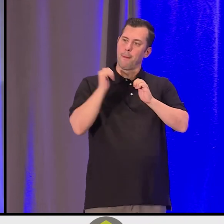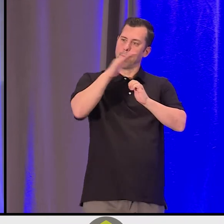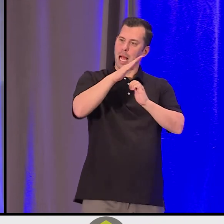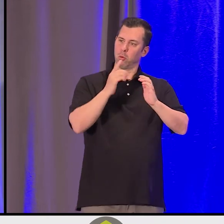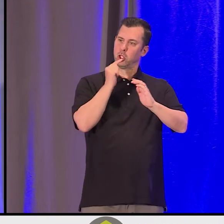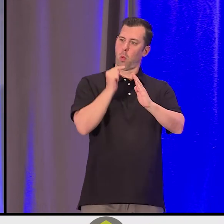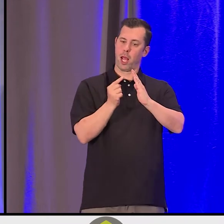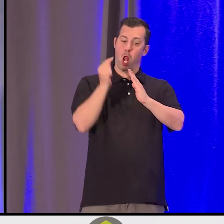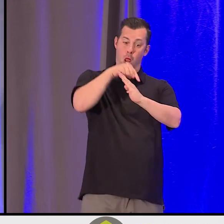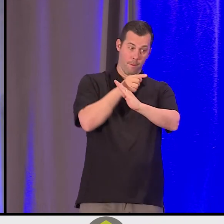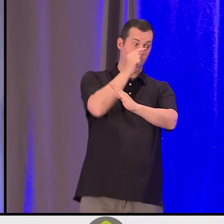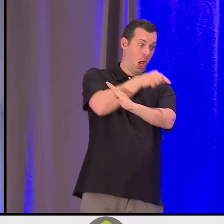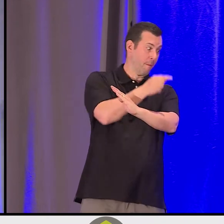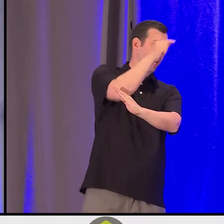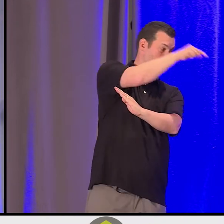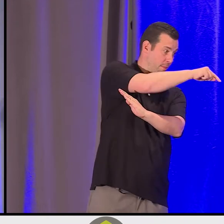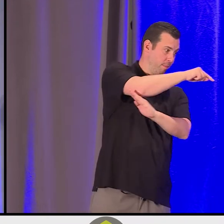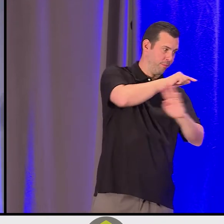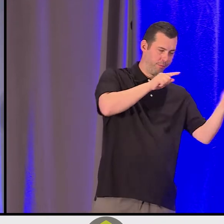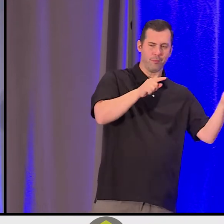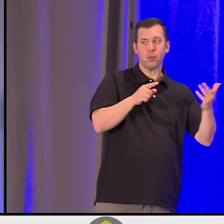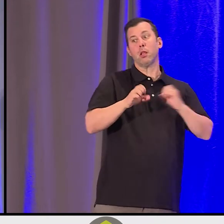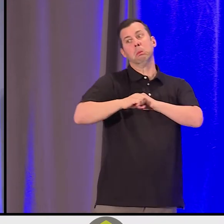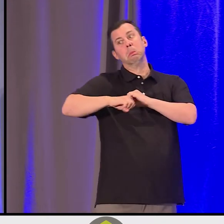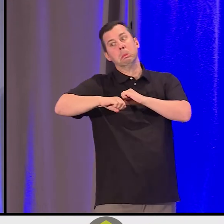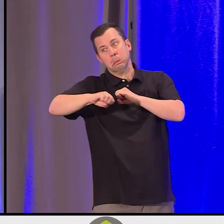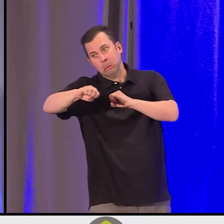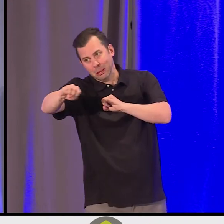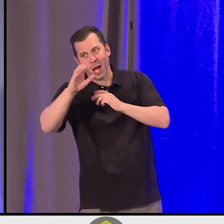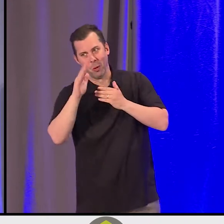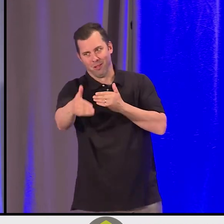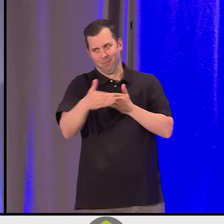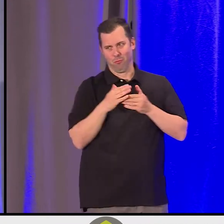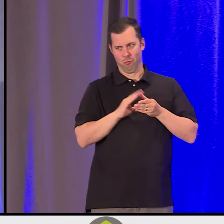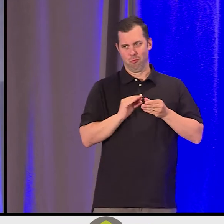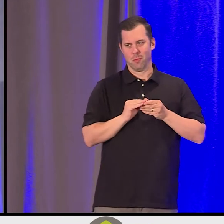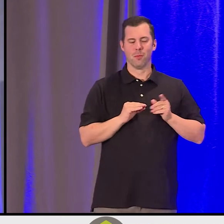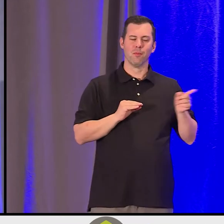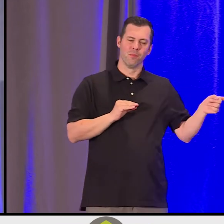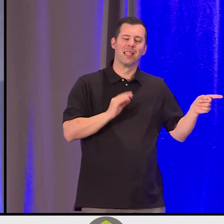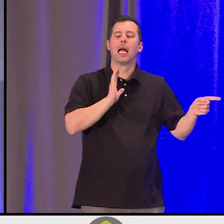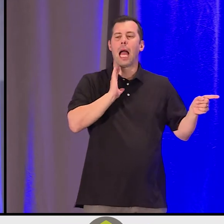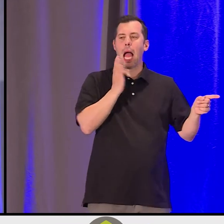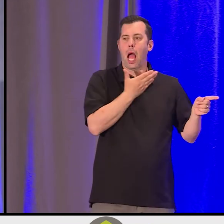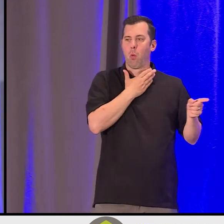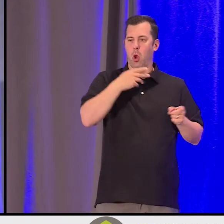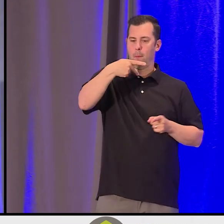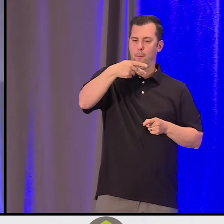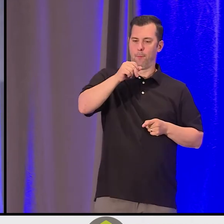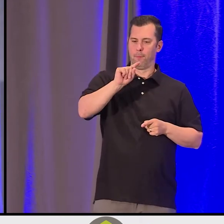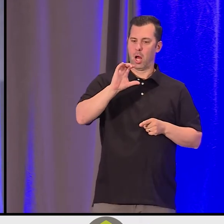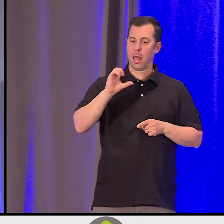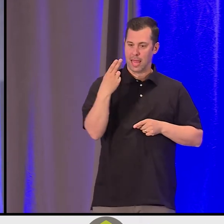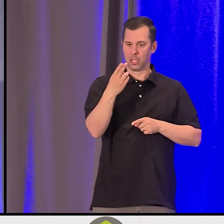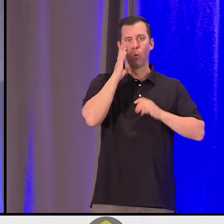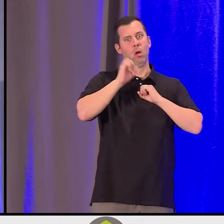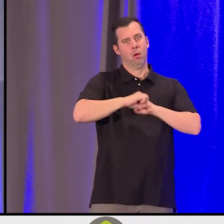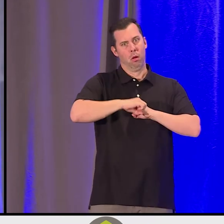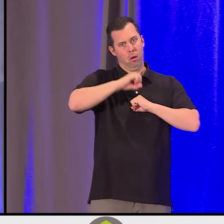A long story cut very short. Our potlatches go on for days. So these stories are long and eloquent, much more